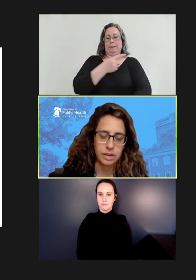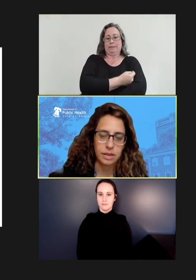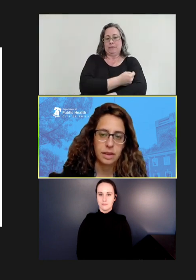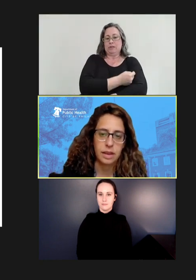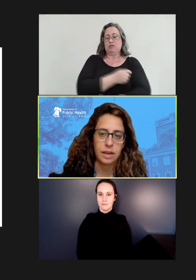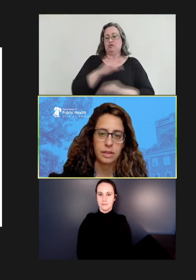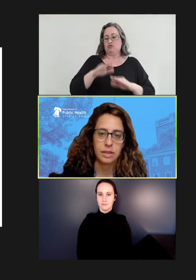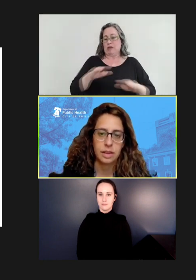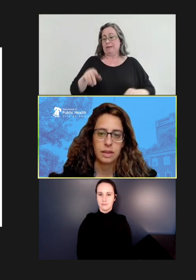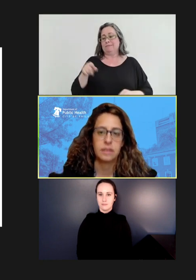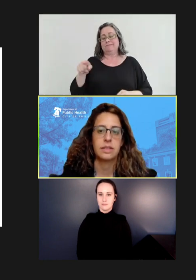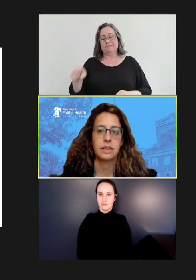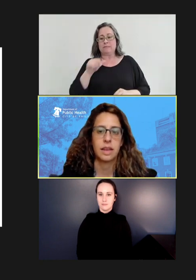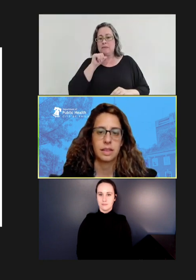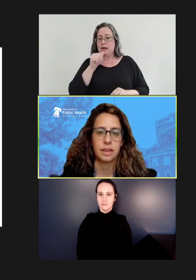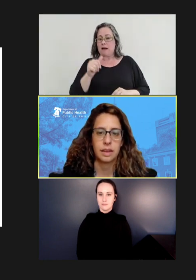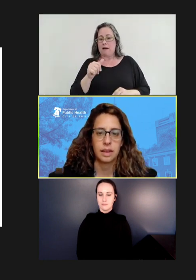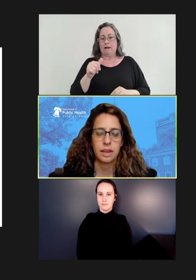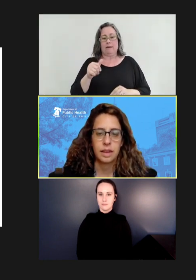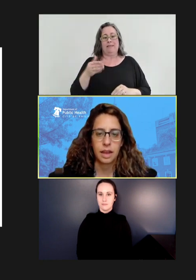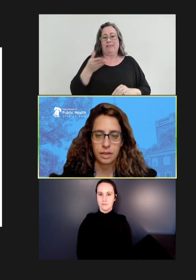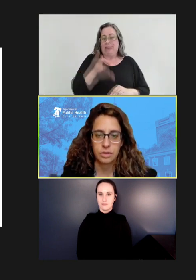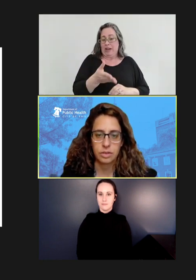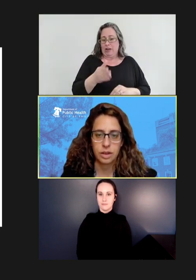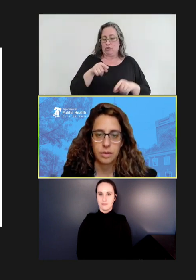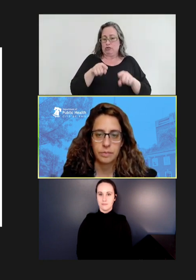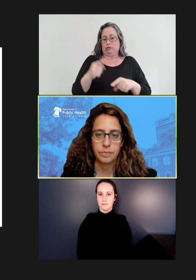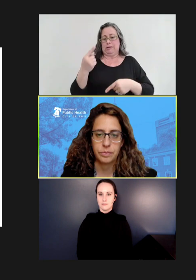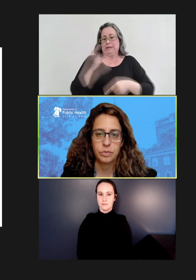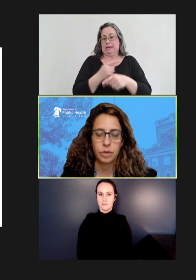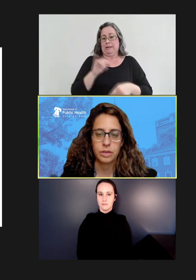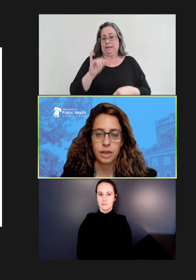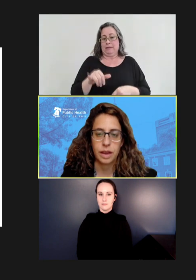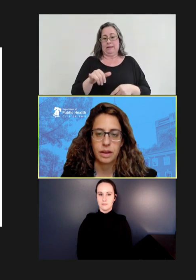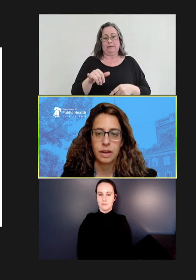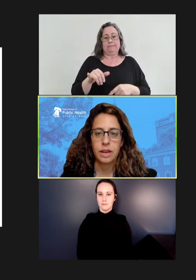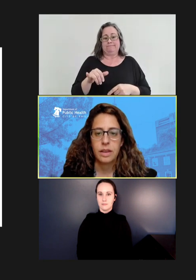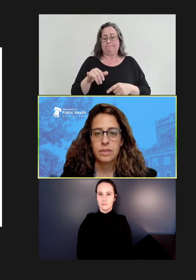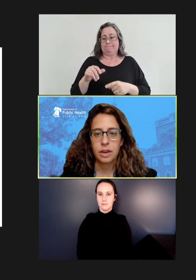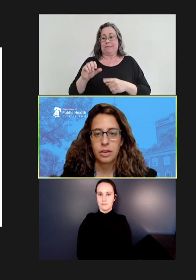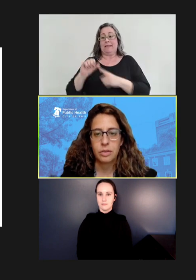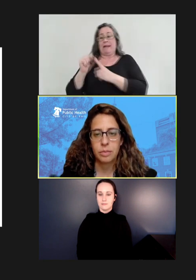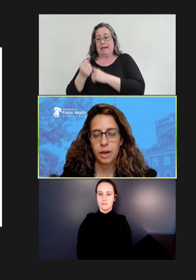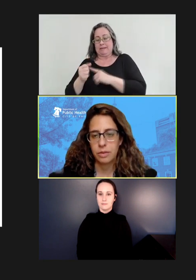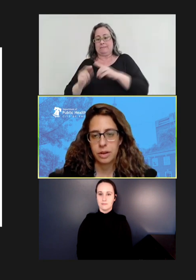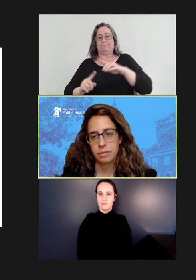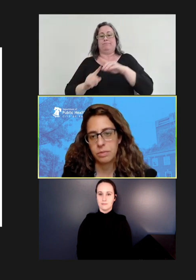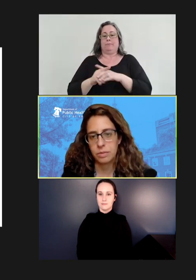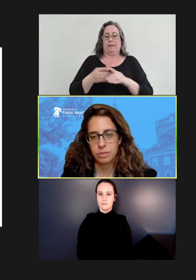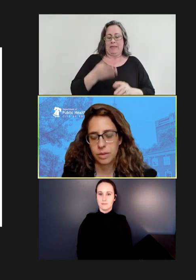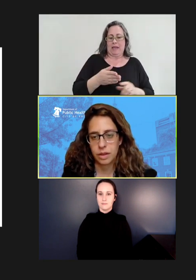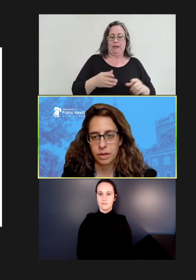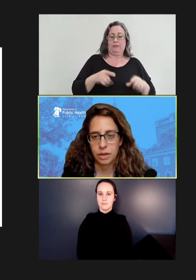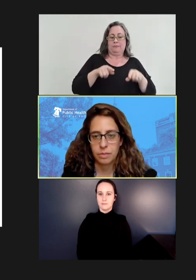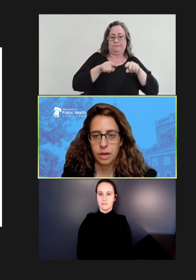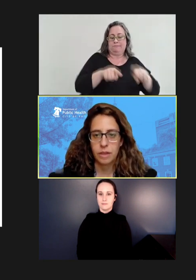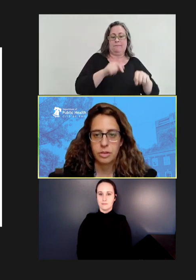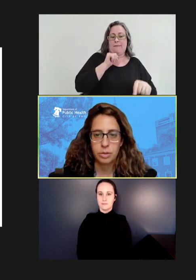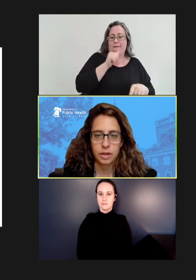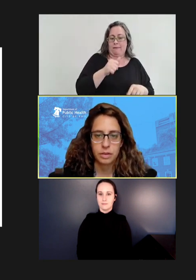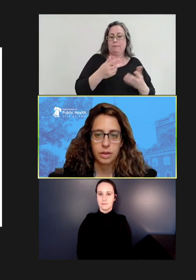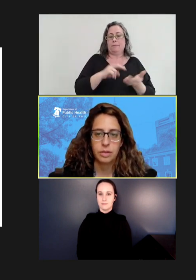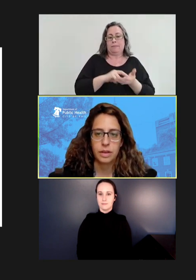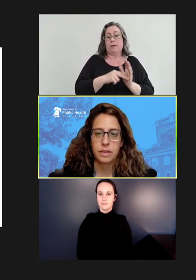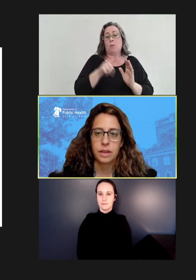in the daycare the days that the case was there. So, every, you know, 100 percent of unvaccinated